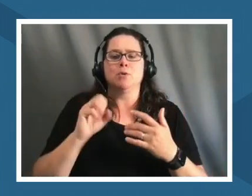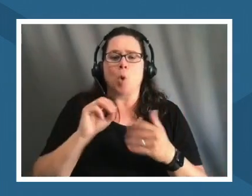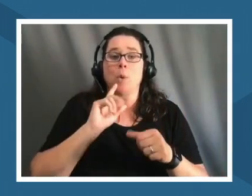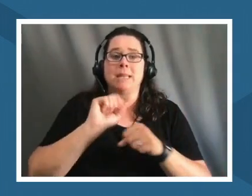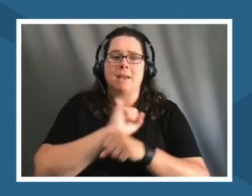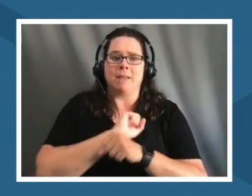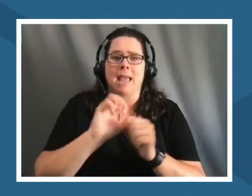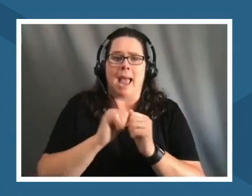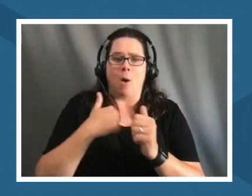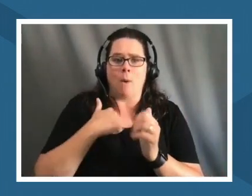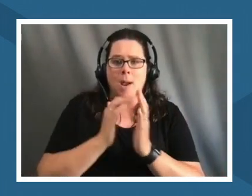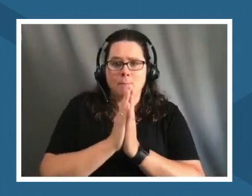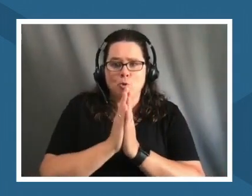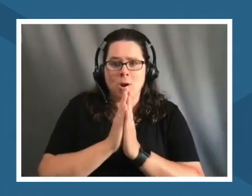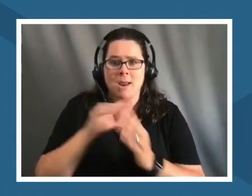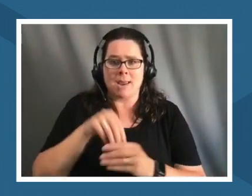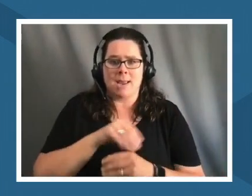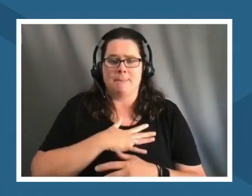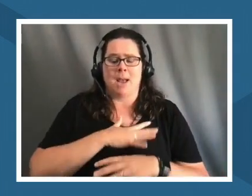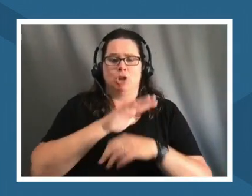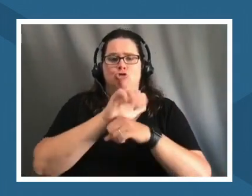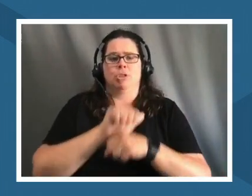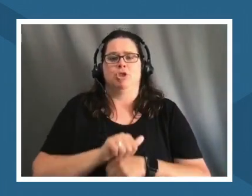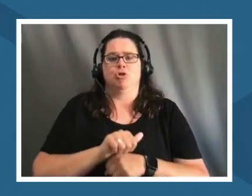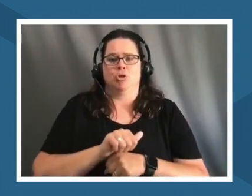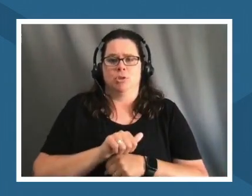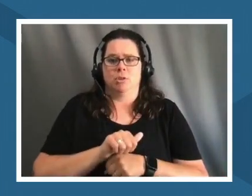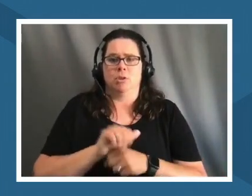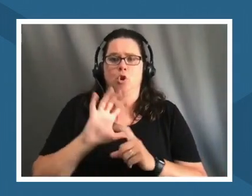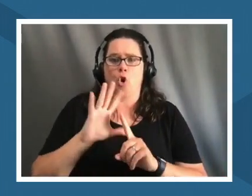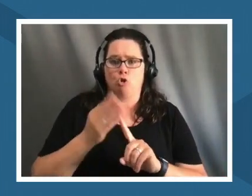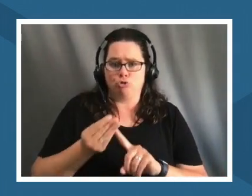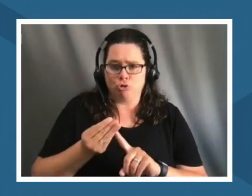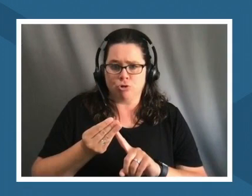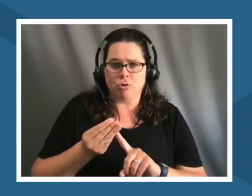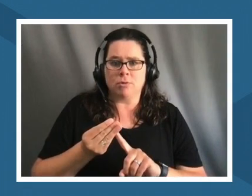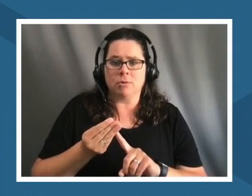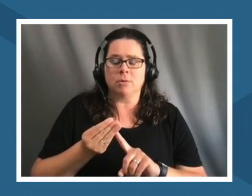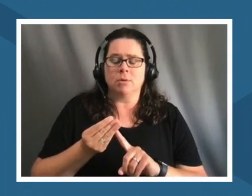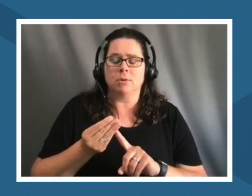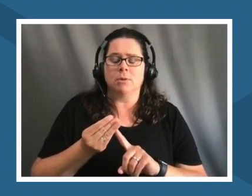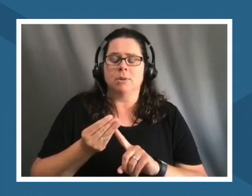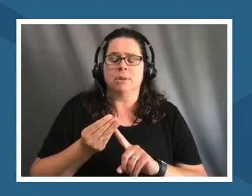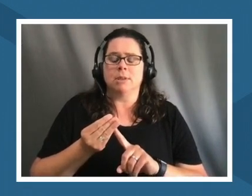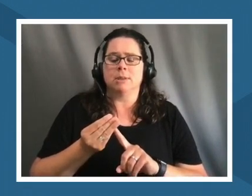in my own traditional culture